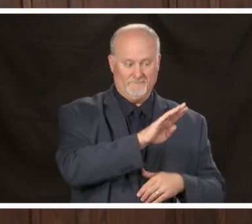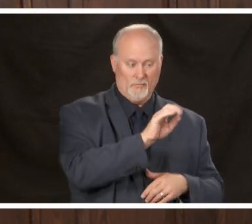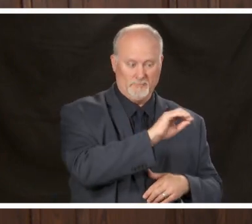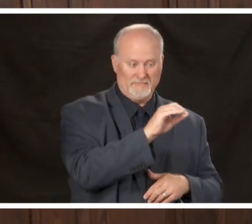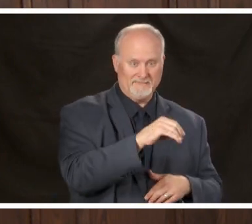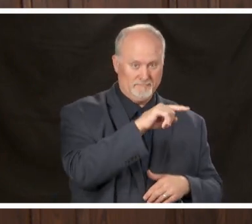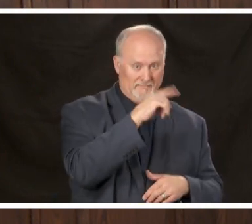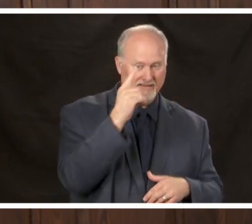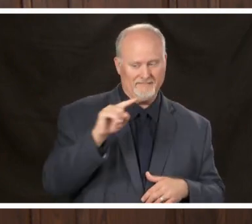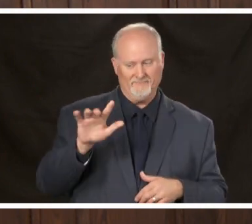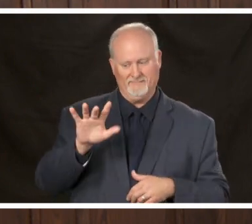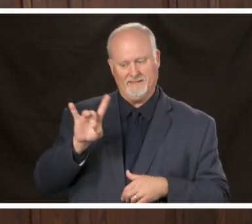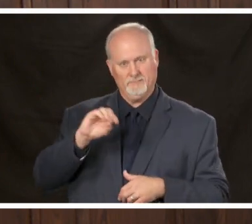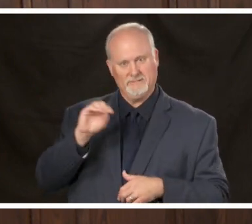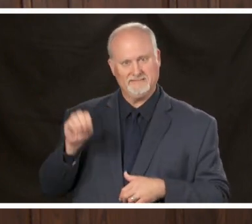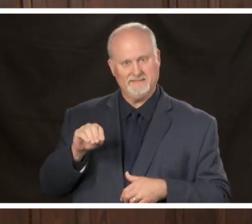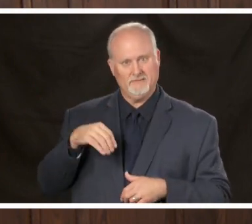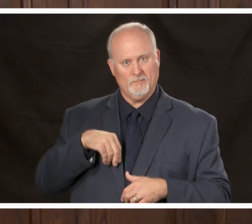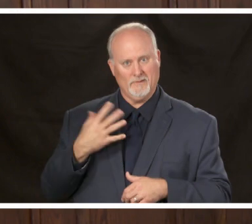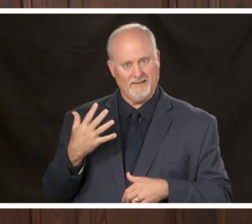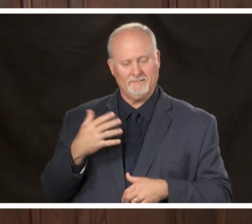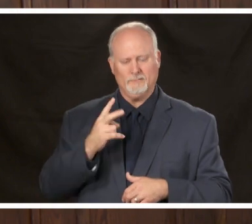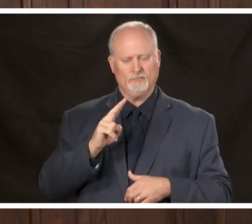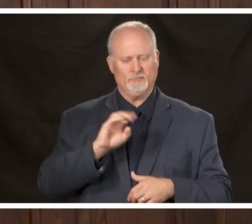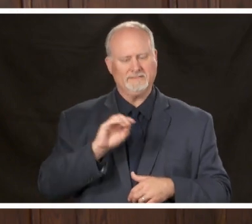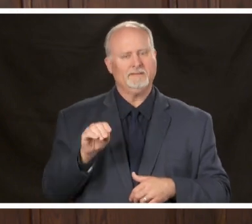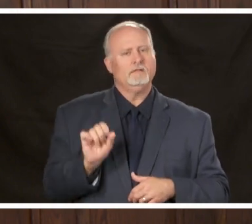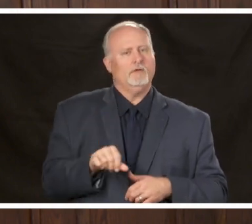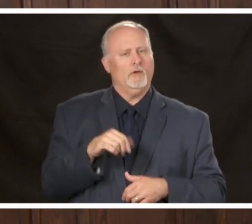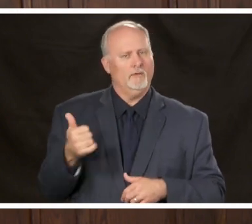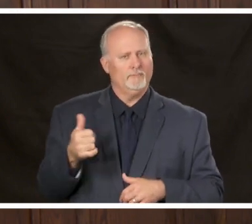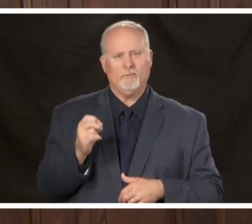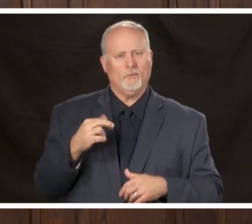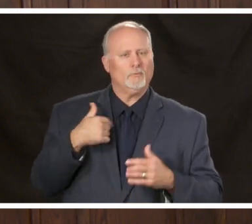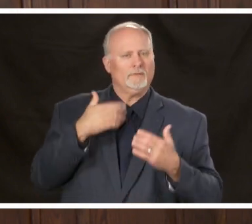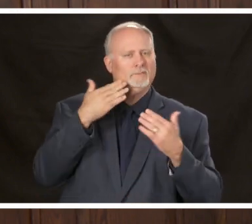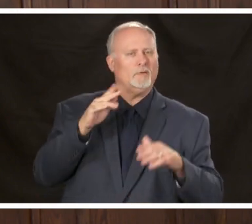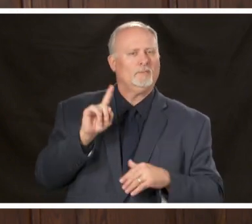fifty-eight percent white and two percent other or unspecified the